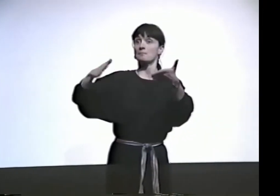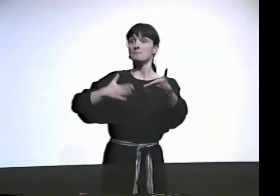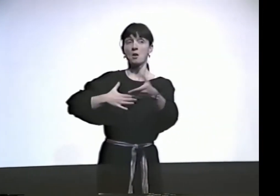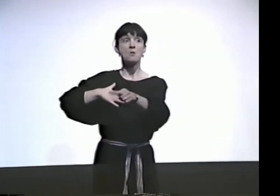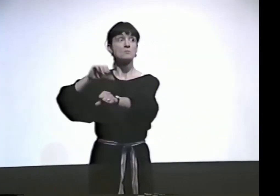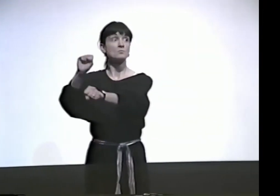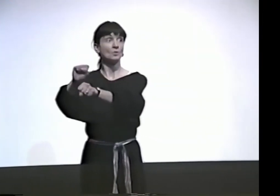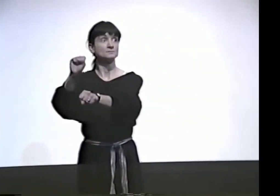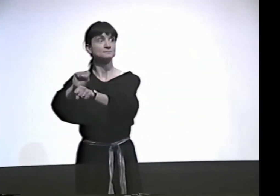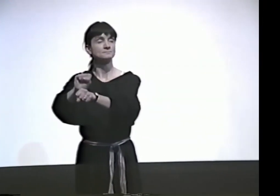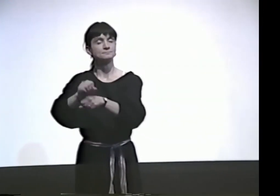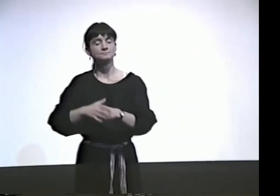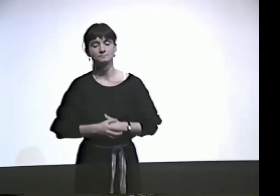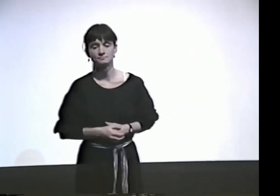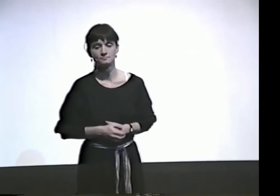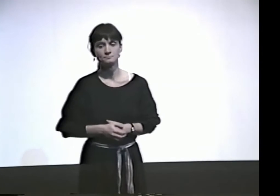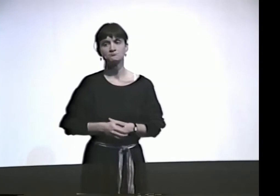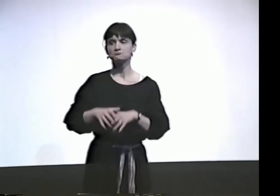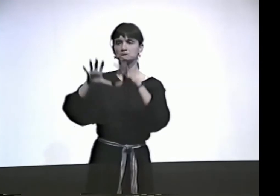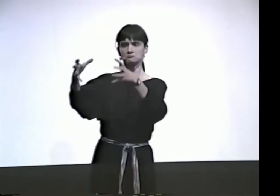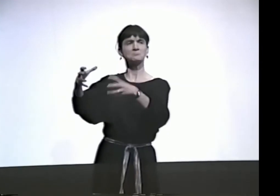I THINK I HAVE THE RIGHT TO LABEL MY OWN WORK.